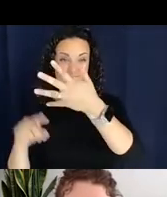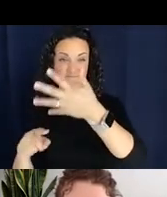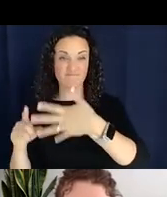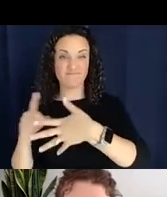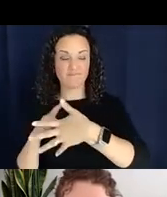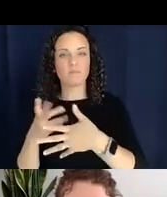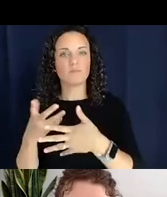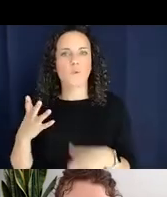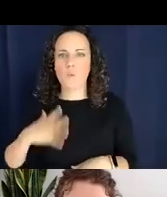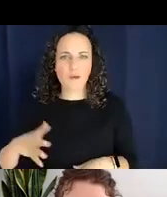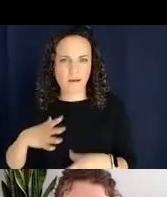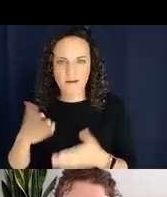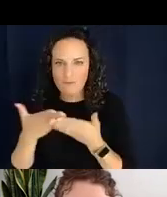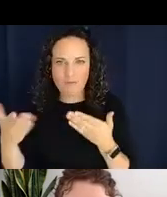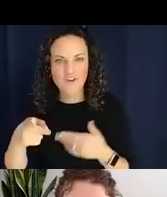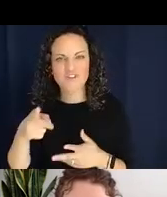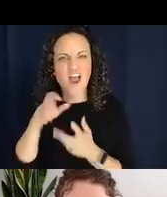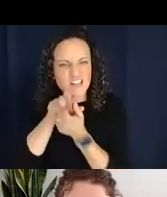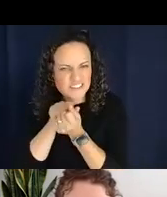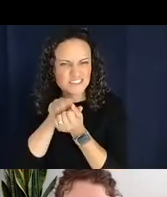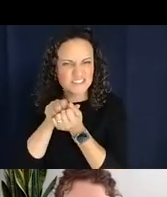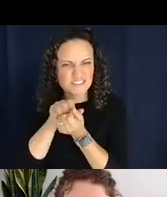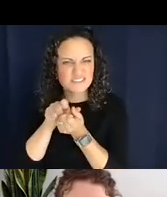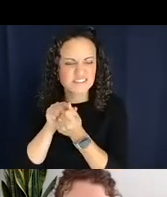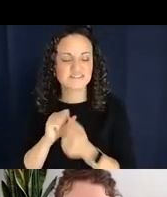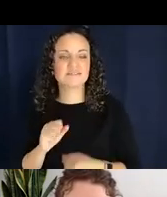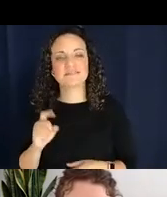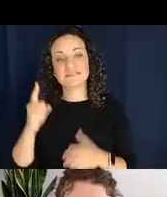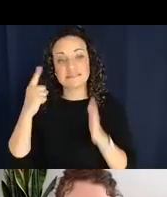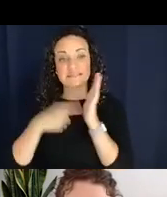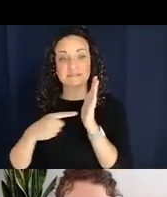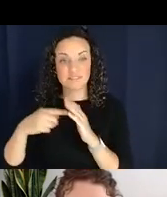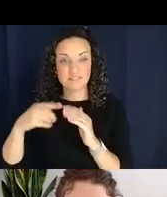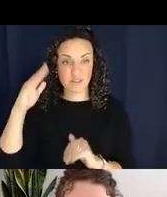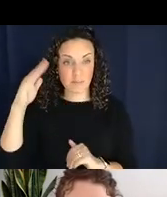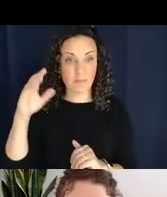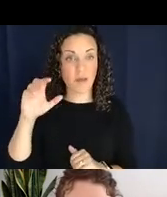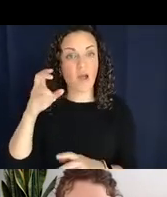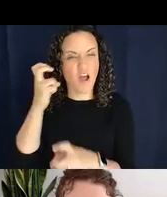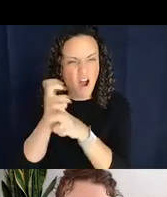chewing on or you're eating. So for instance at the very top we have ‘chewing hard objects’,